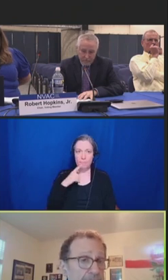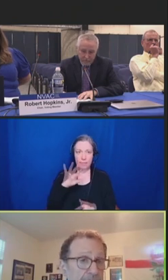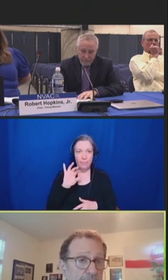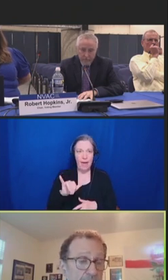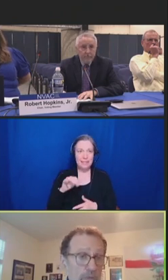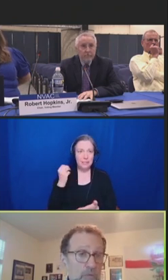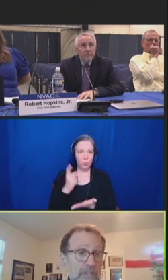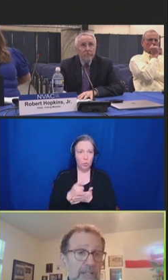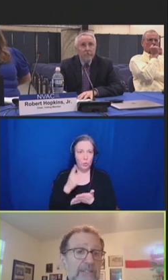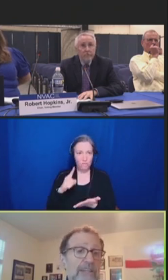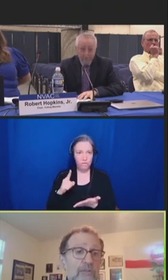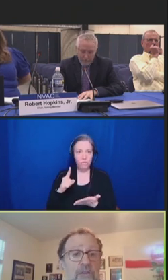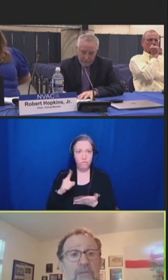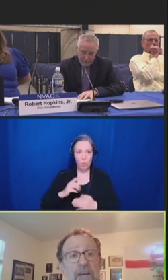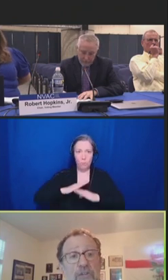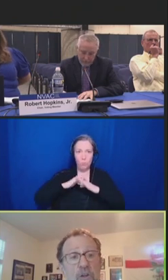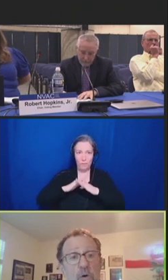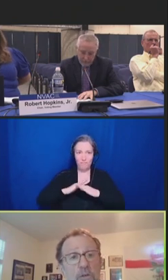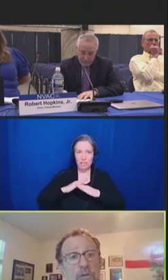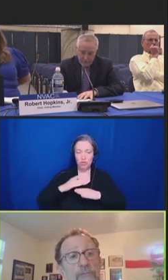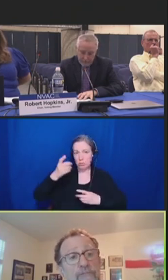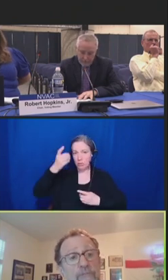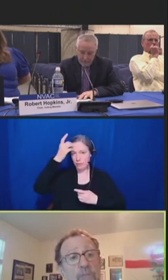individual 60 years of age and older.